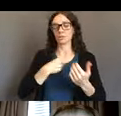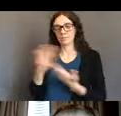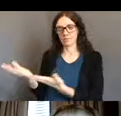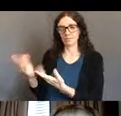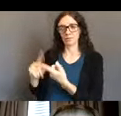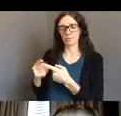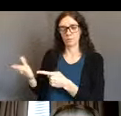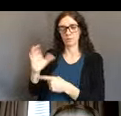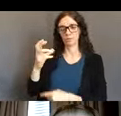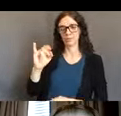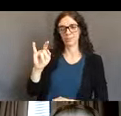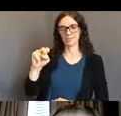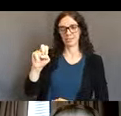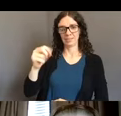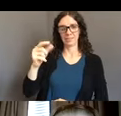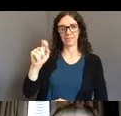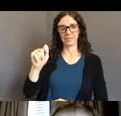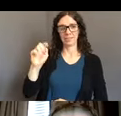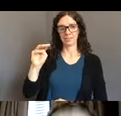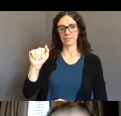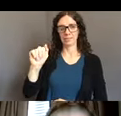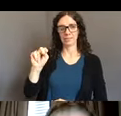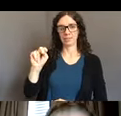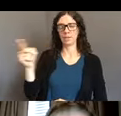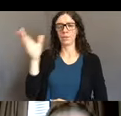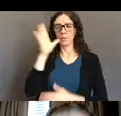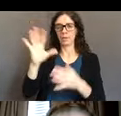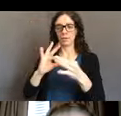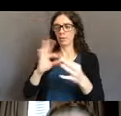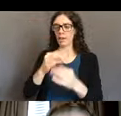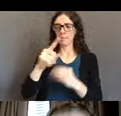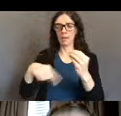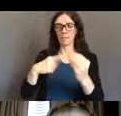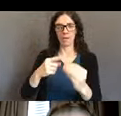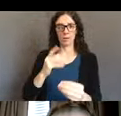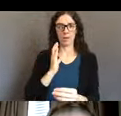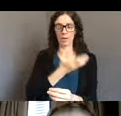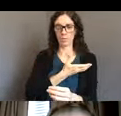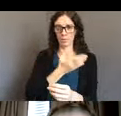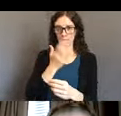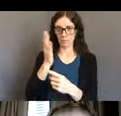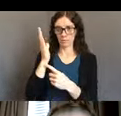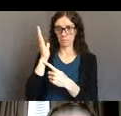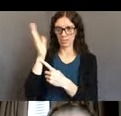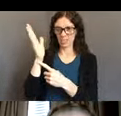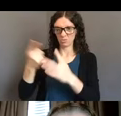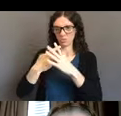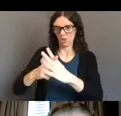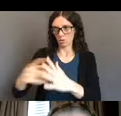who is going to, talk to you a little bit about what our presentation is, and get us going.